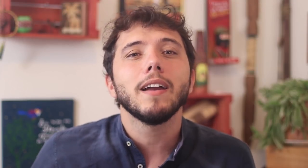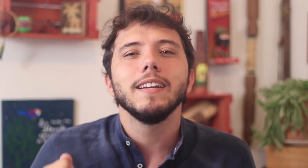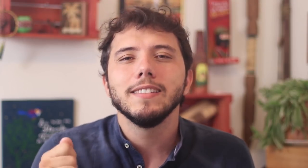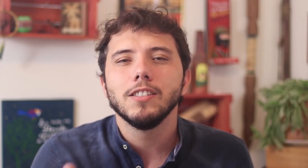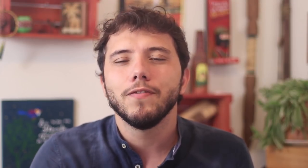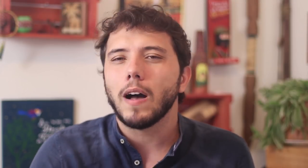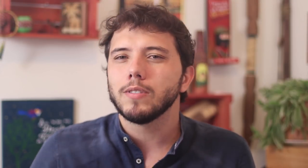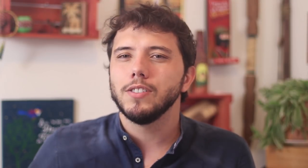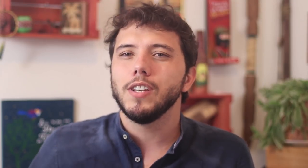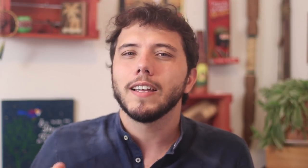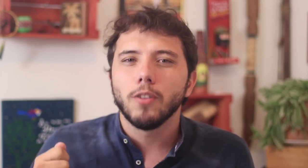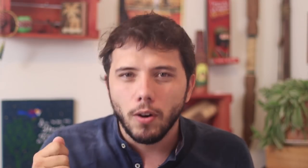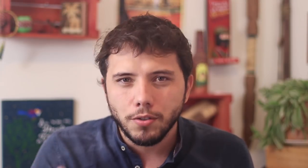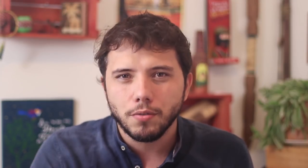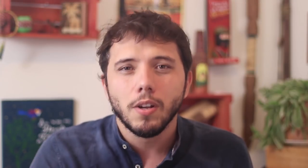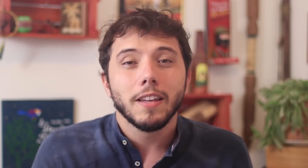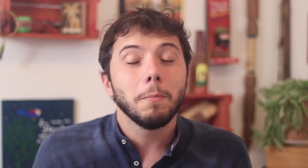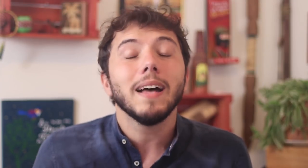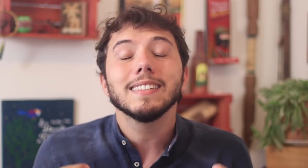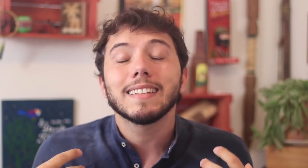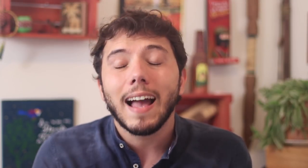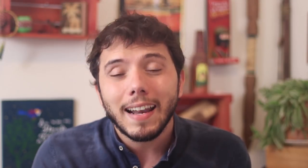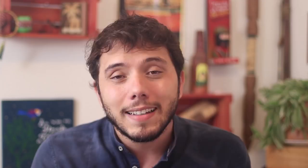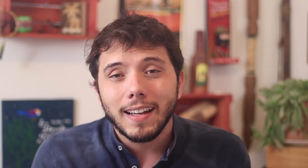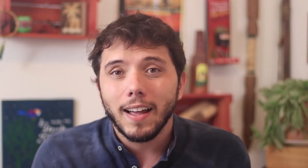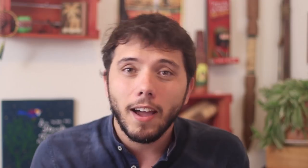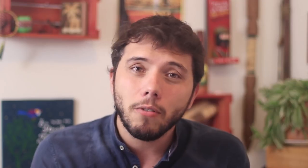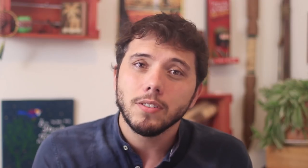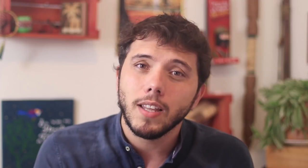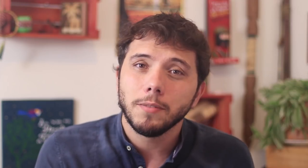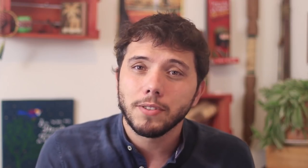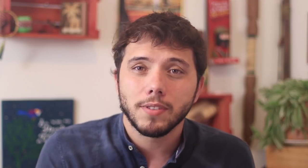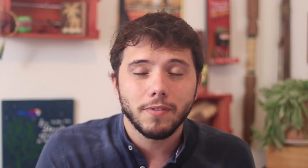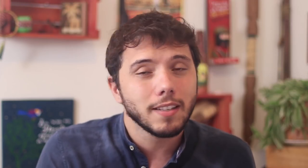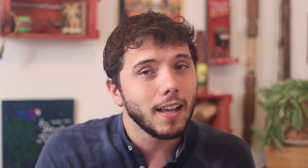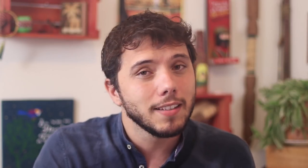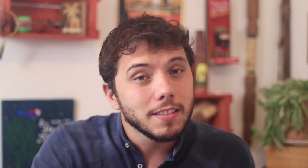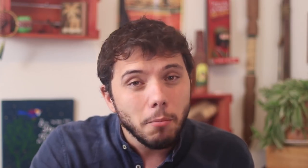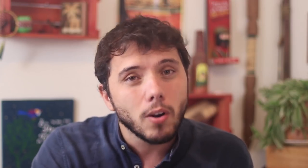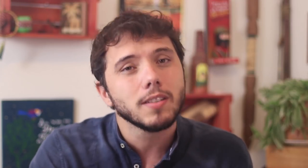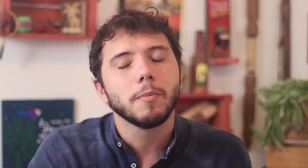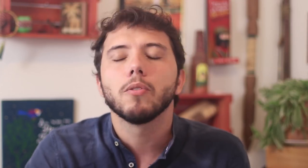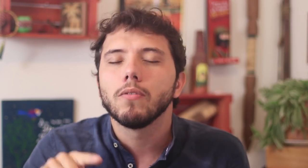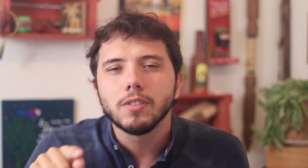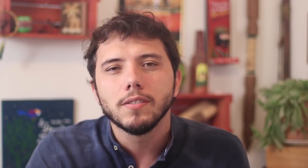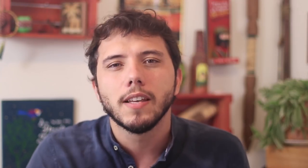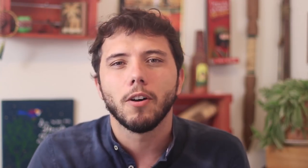there is a crisis of a lack of diagnosis that masks the real number of people infected and killed by COVID-19.